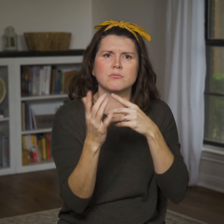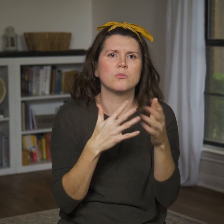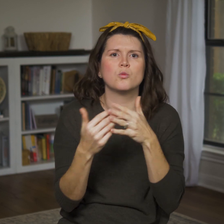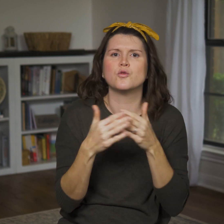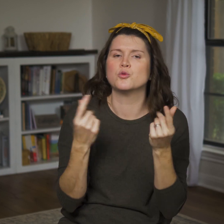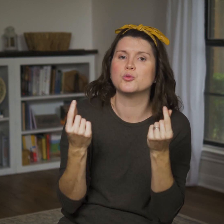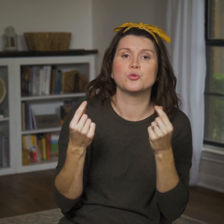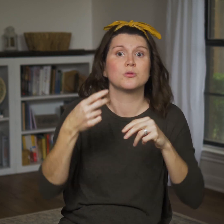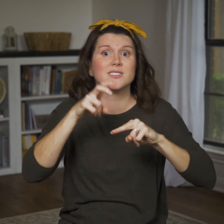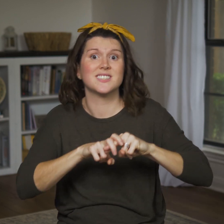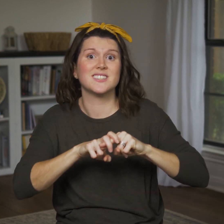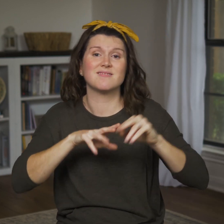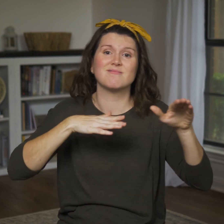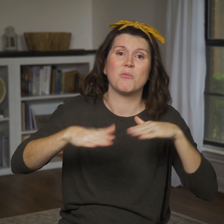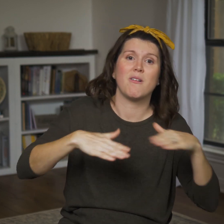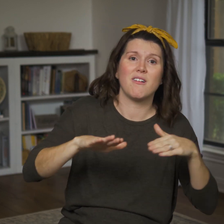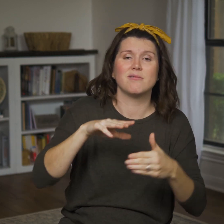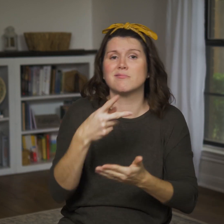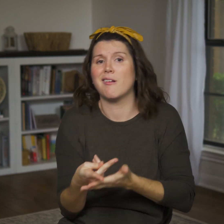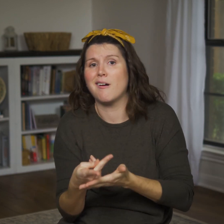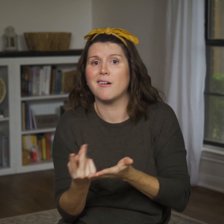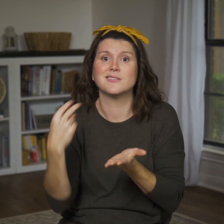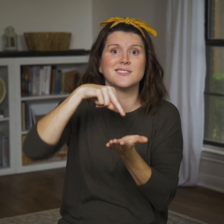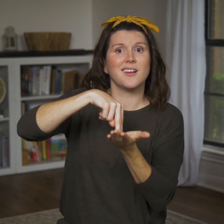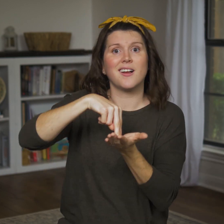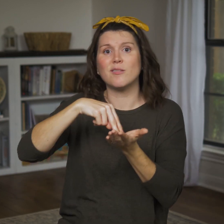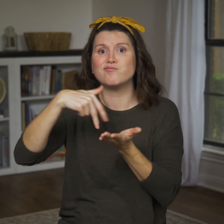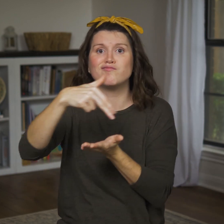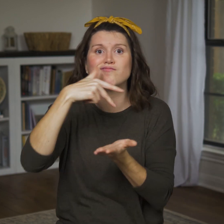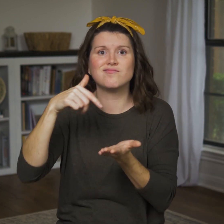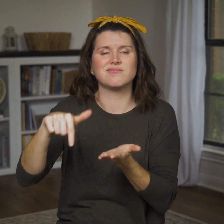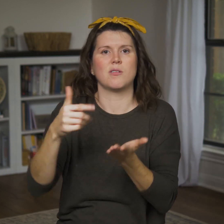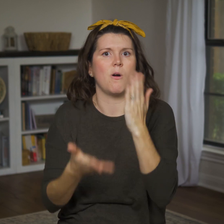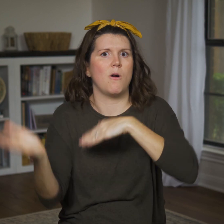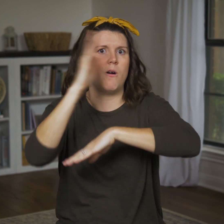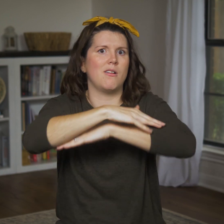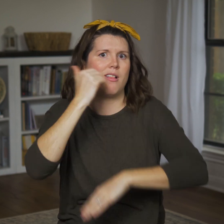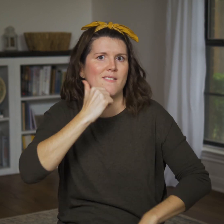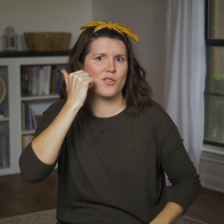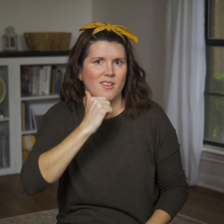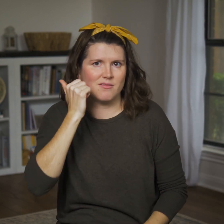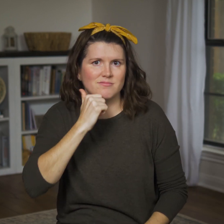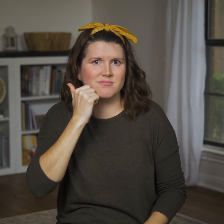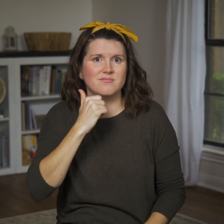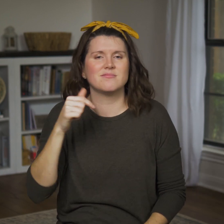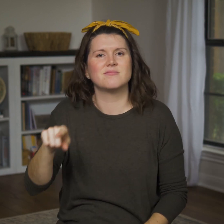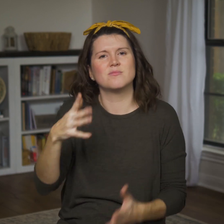when they sit, walk, lie down, and stand those things happen several times a day.